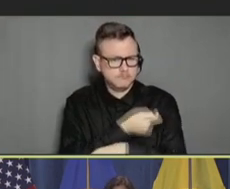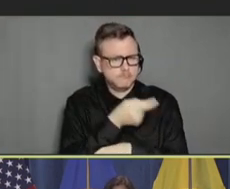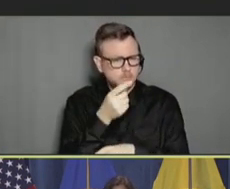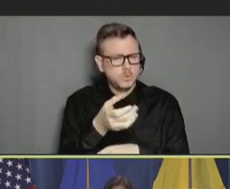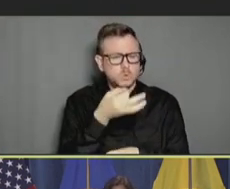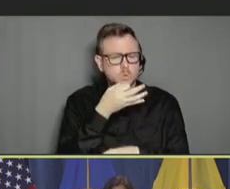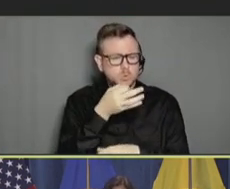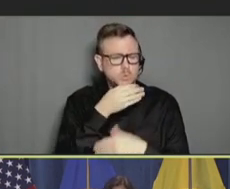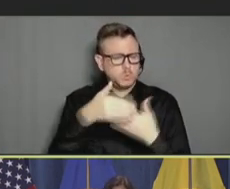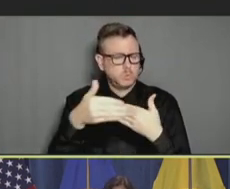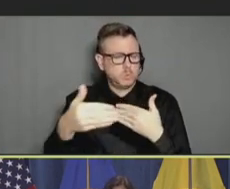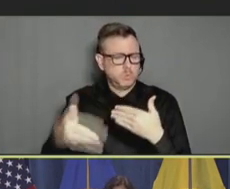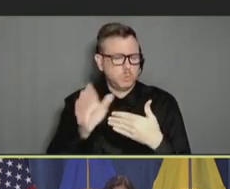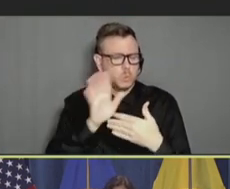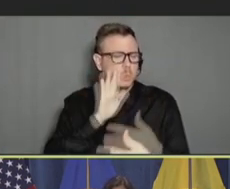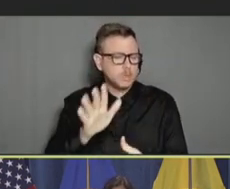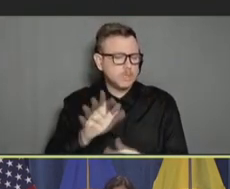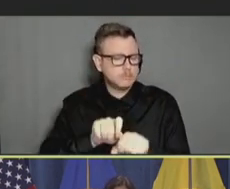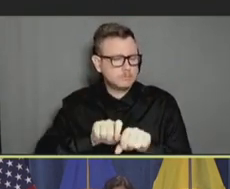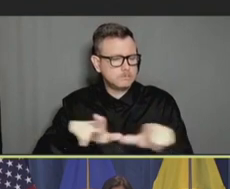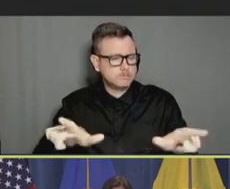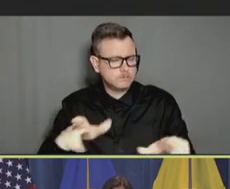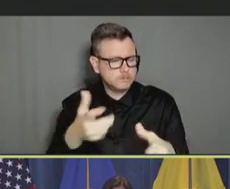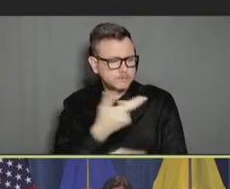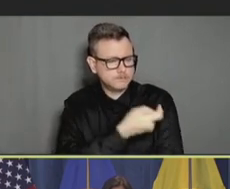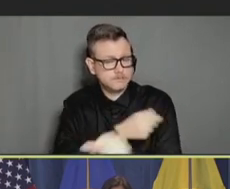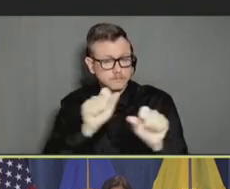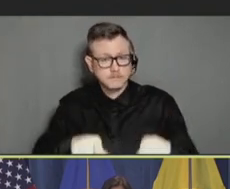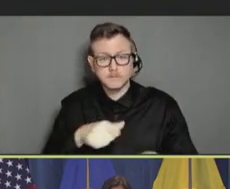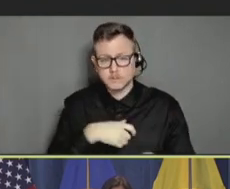months, but we weren't sure when. And, again, these numbers sort of tell a little